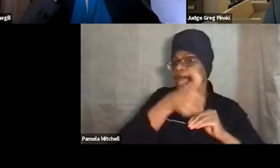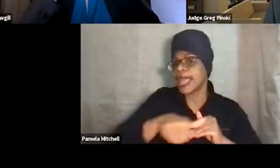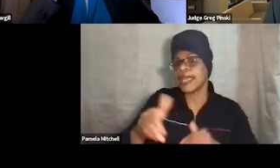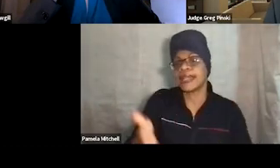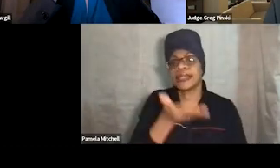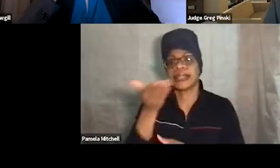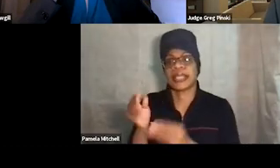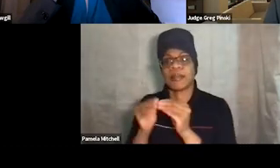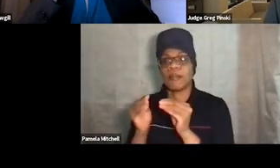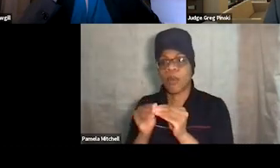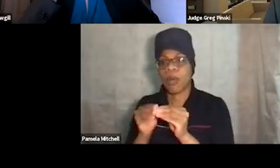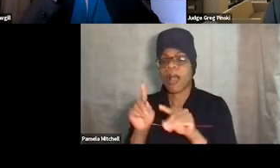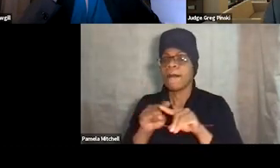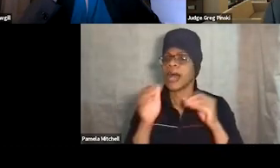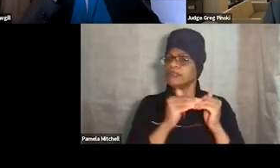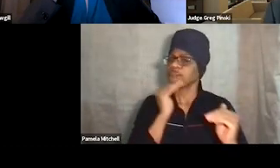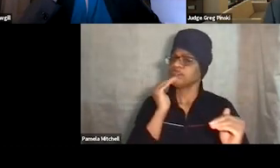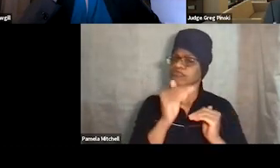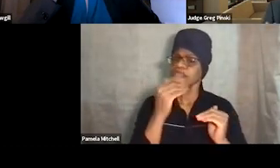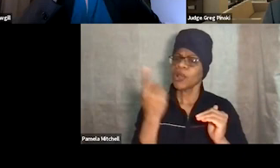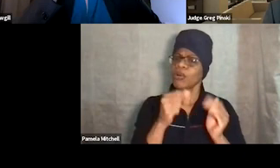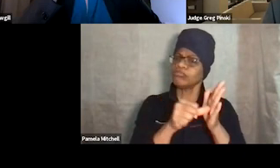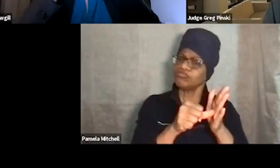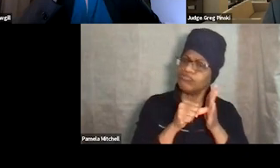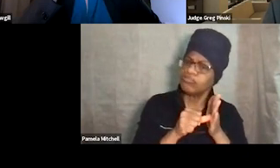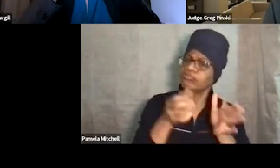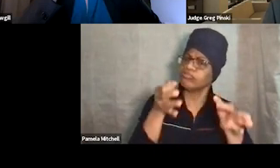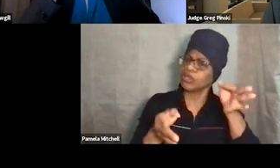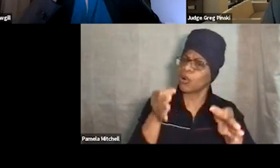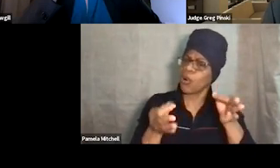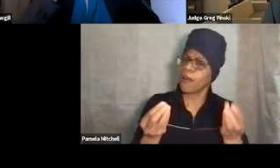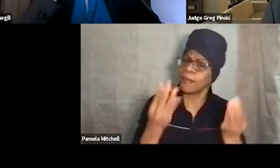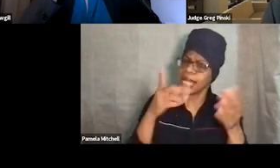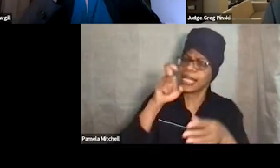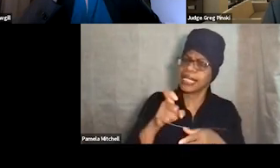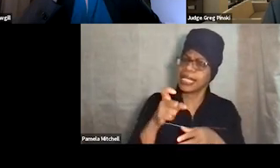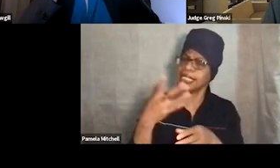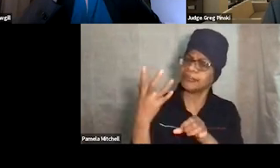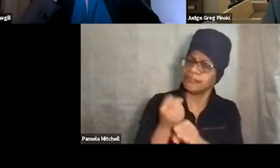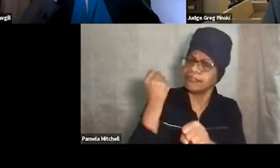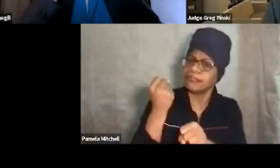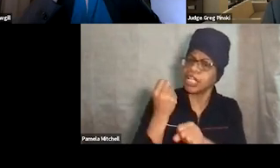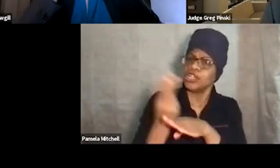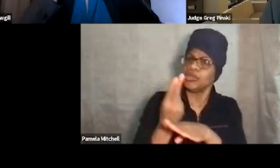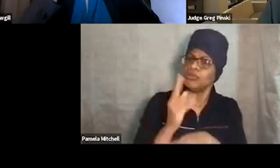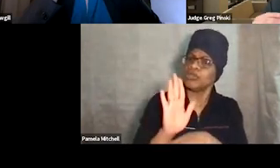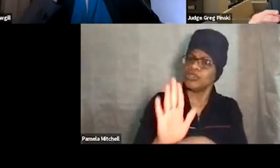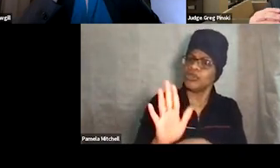I always emphasize to courts that you need to take advantage of using your courtroom as a classroom.